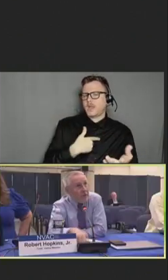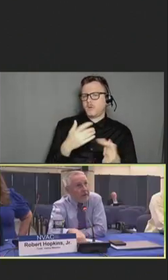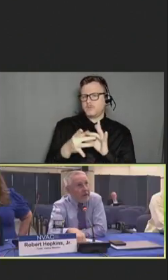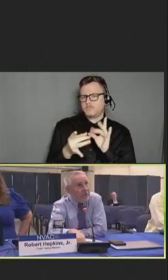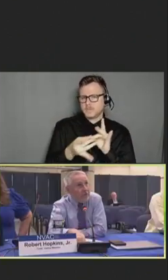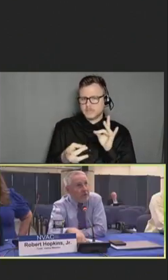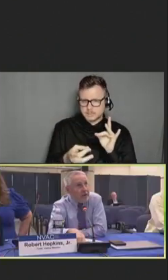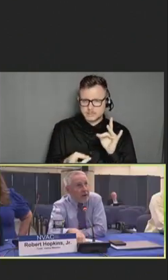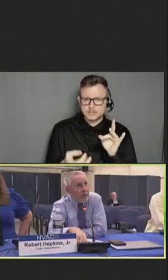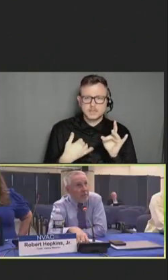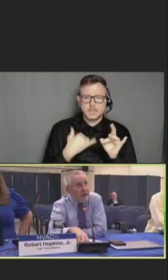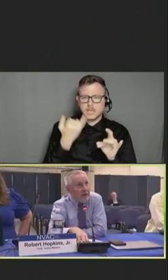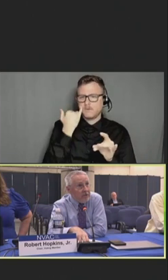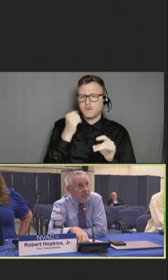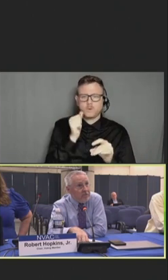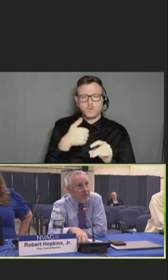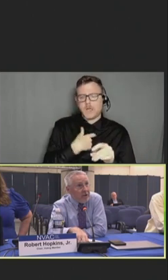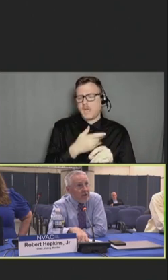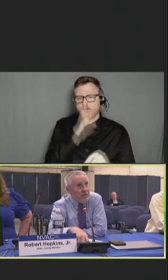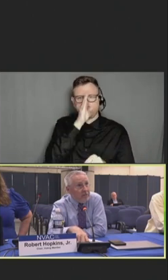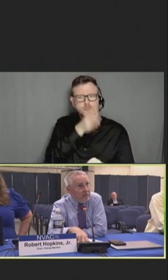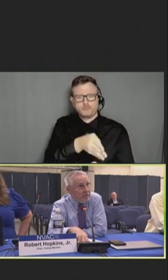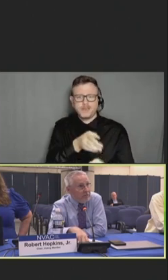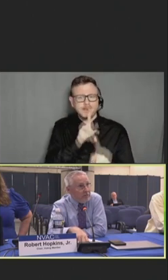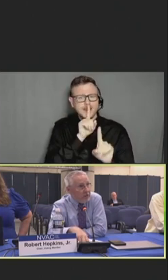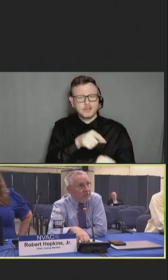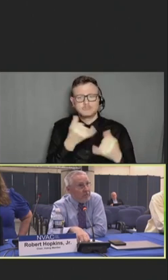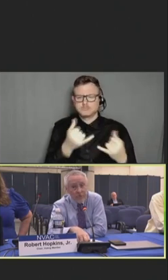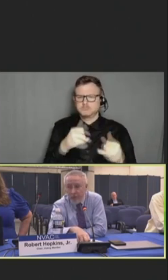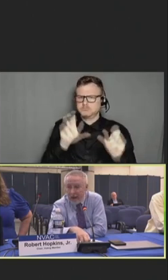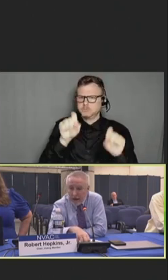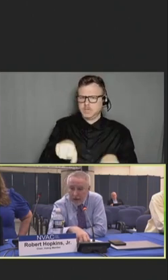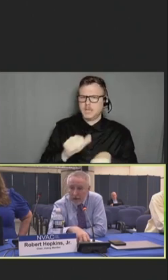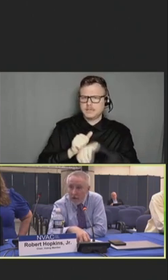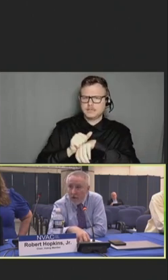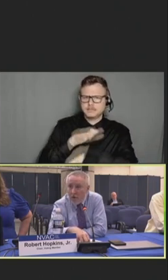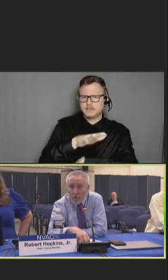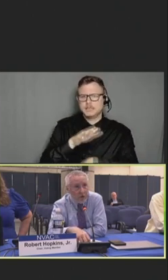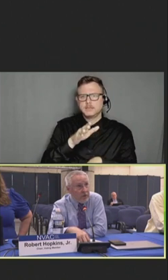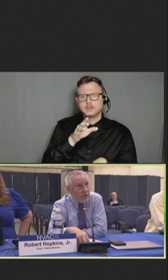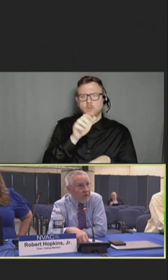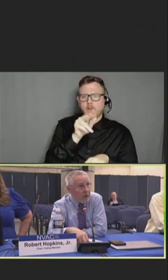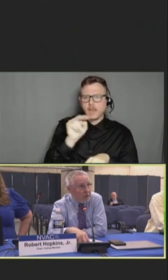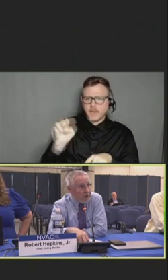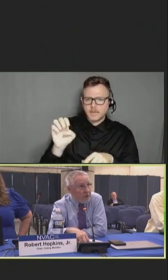answers here now, please send those to Ann or to either of our committee chairs.